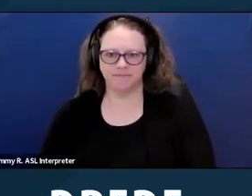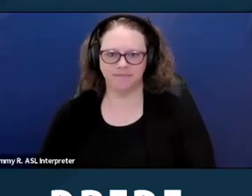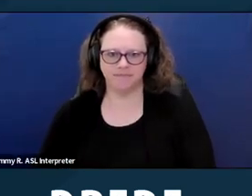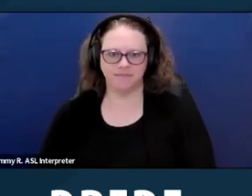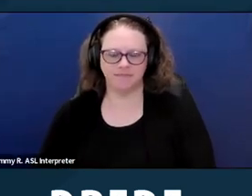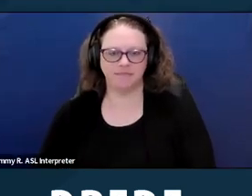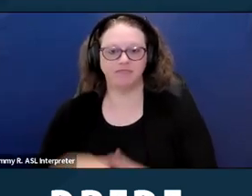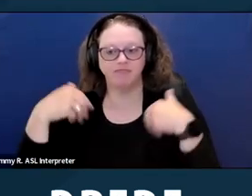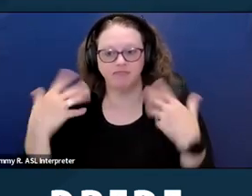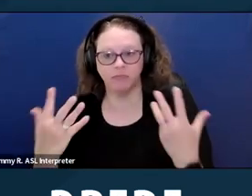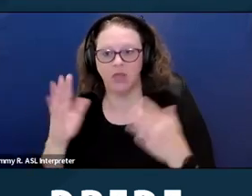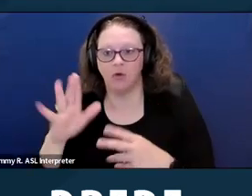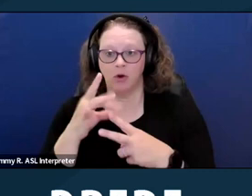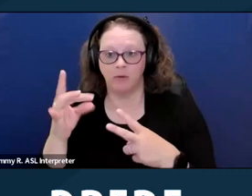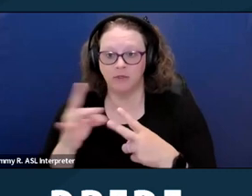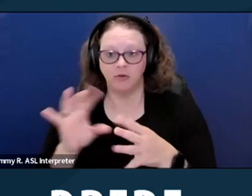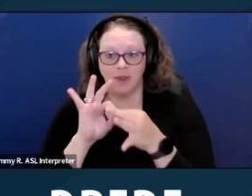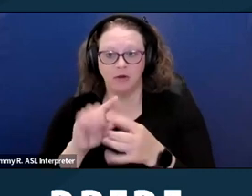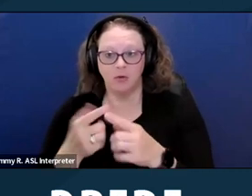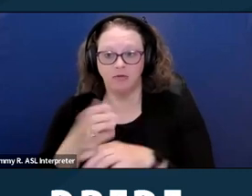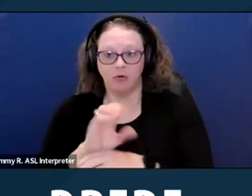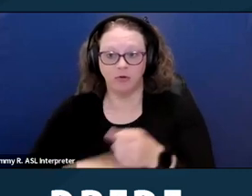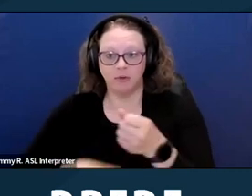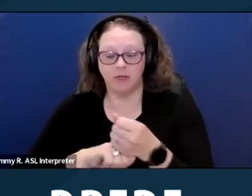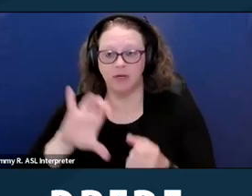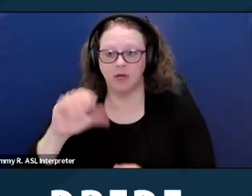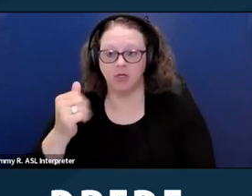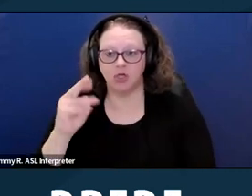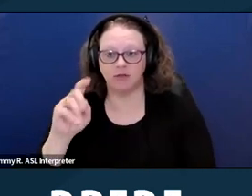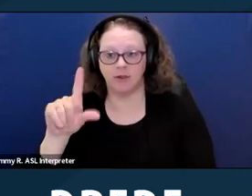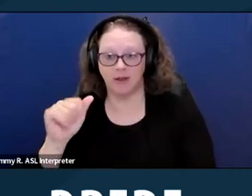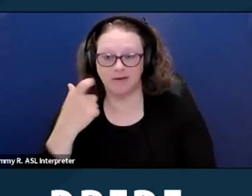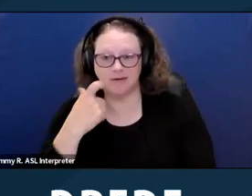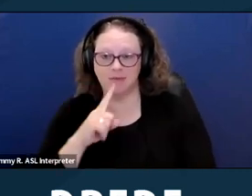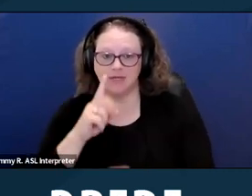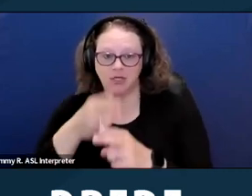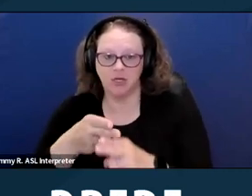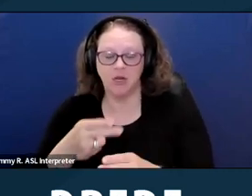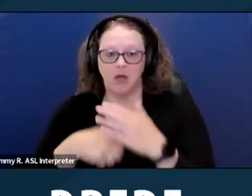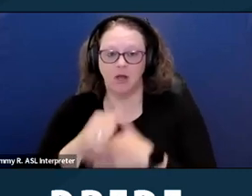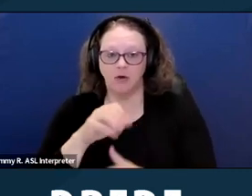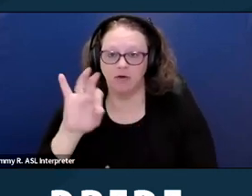So your options in terms of enforcement. Chancela just mentioned that under FEHA you can seek injunctive relief,